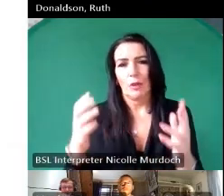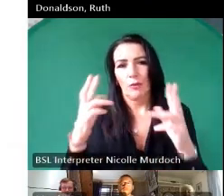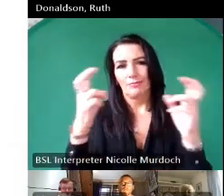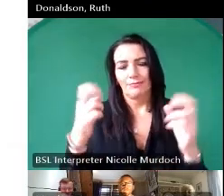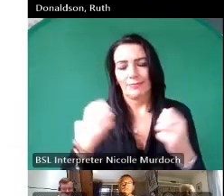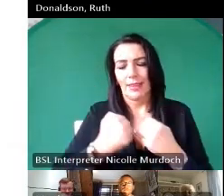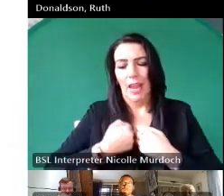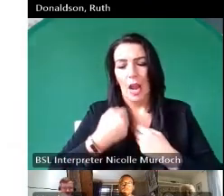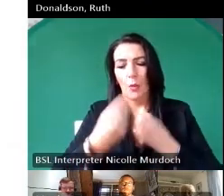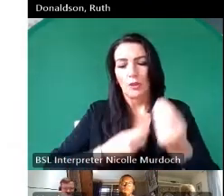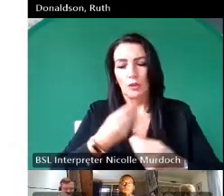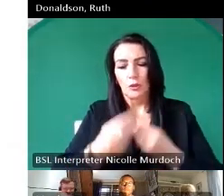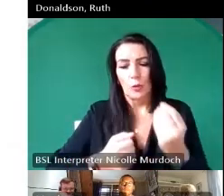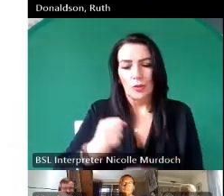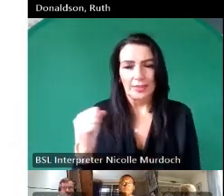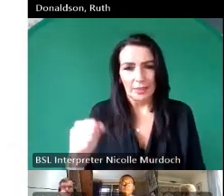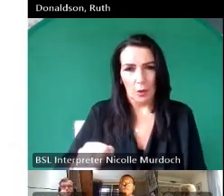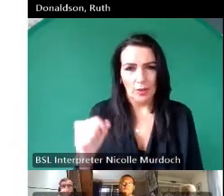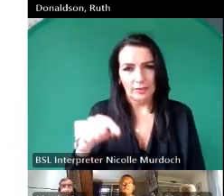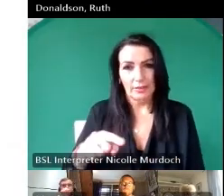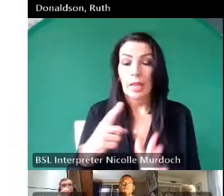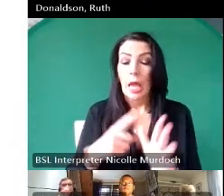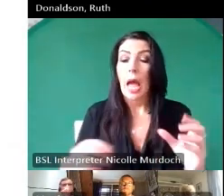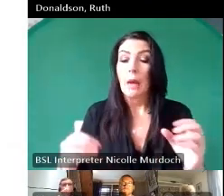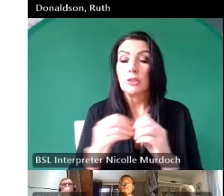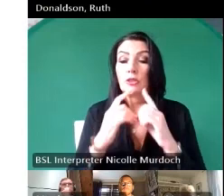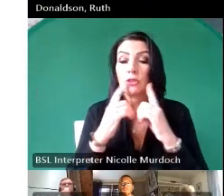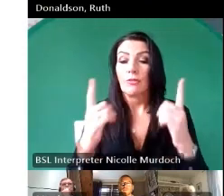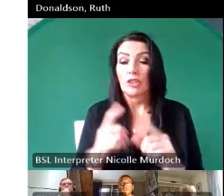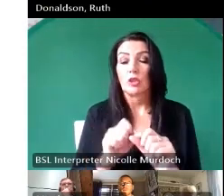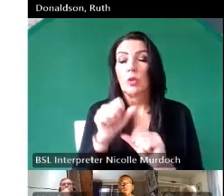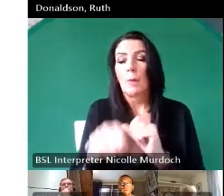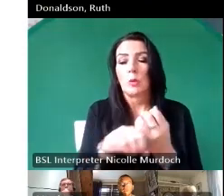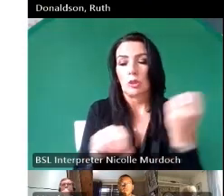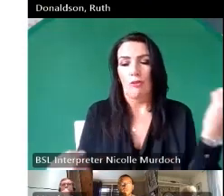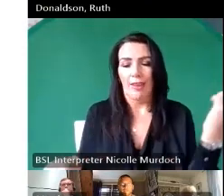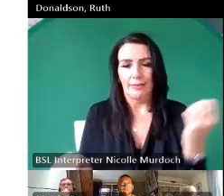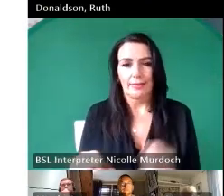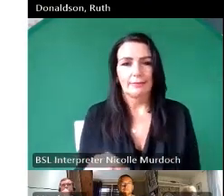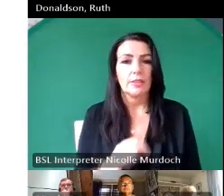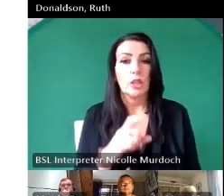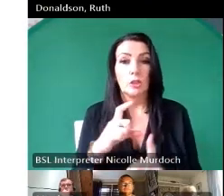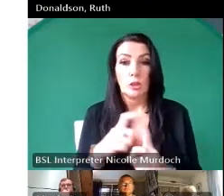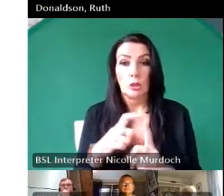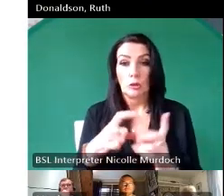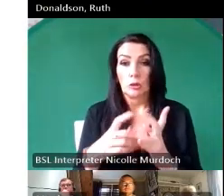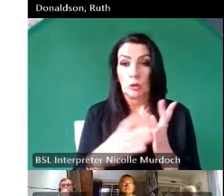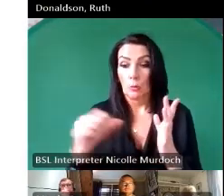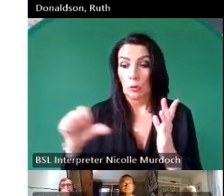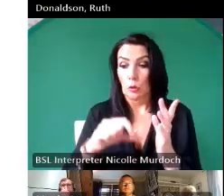postgrad at Aberdeen University now Dom was going to be here today but actually tested positive for